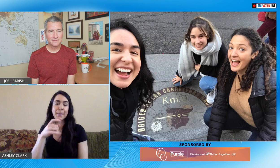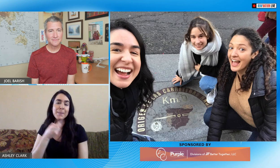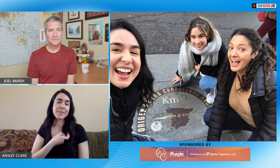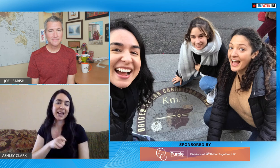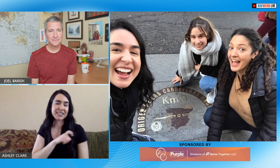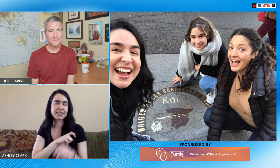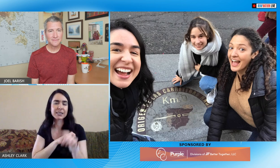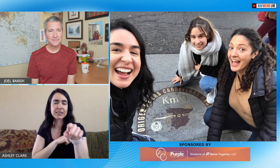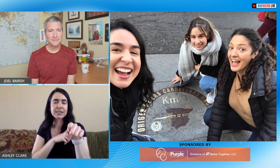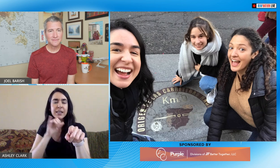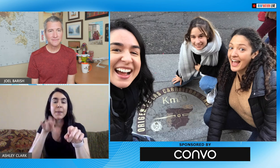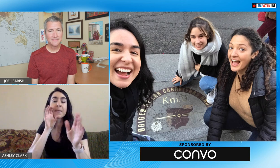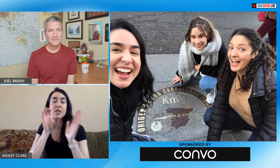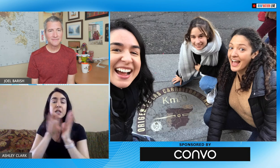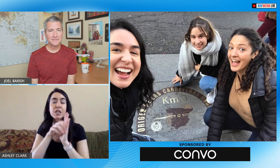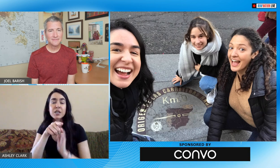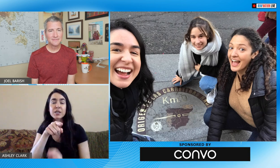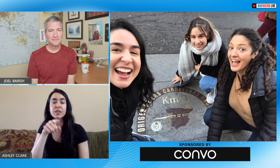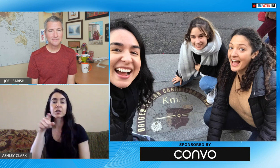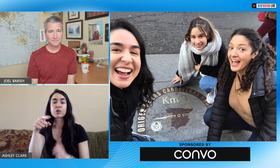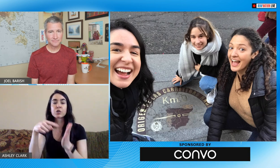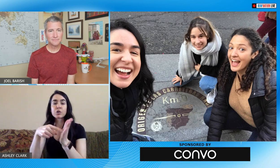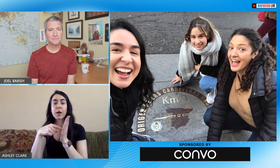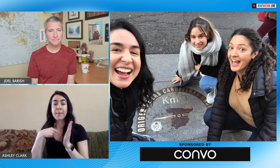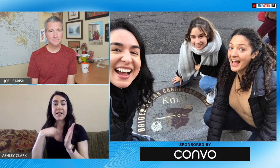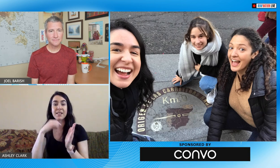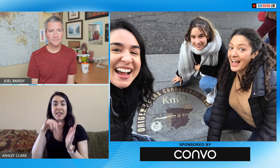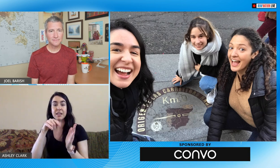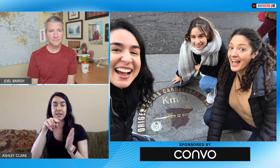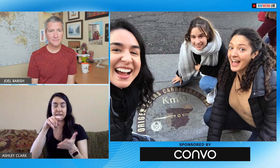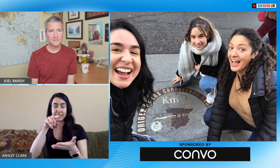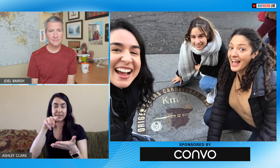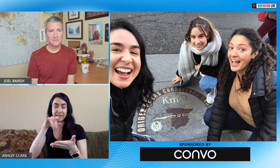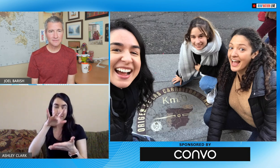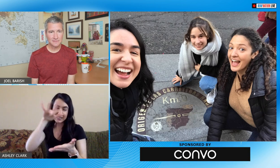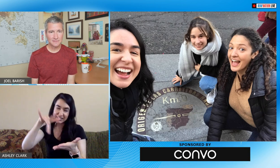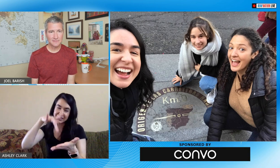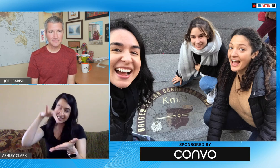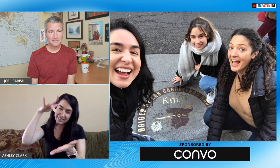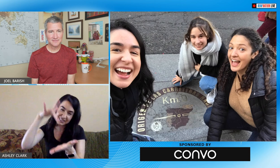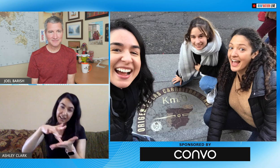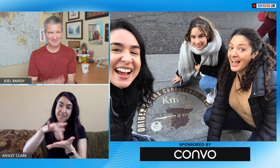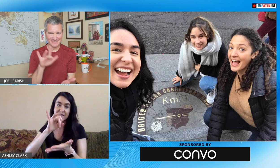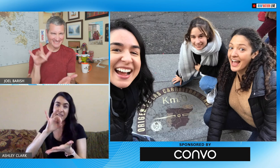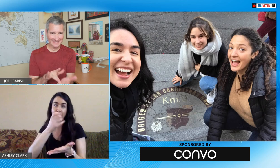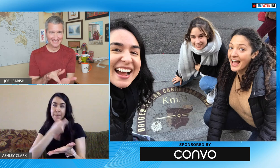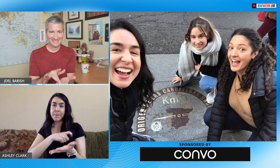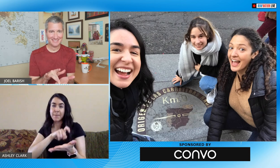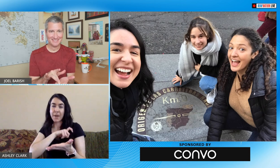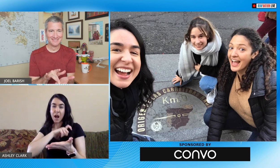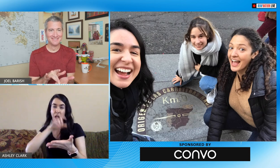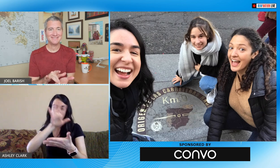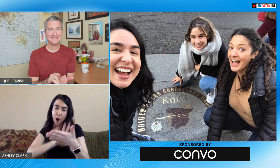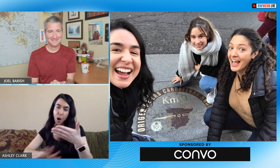guiding us along the way so that picture we are in Spain and that is the very